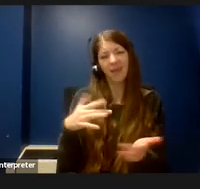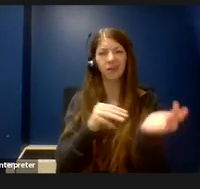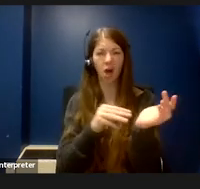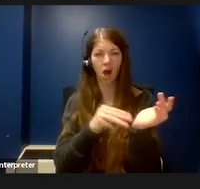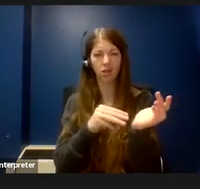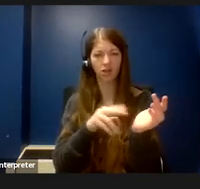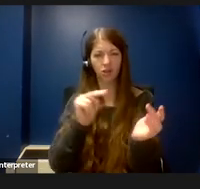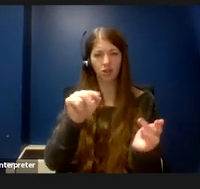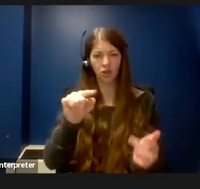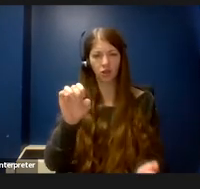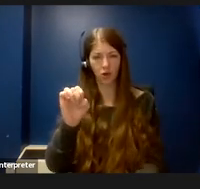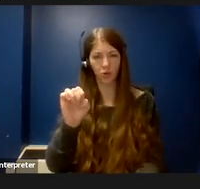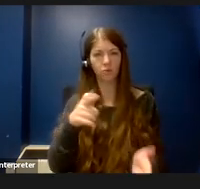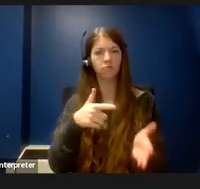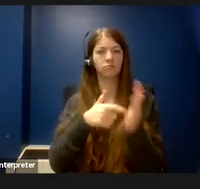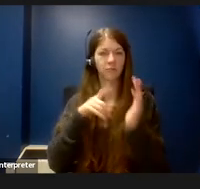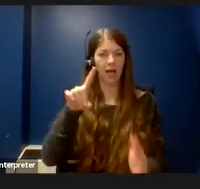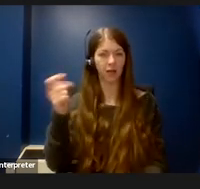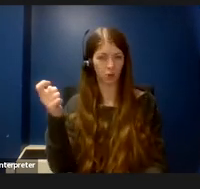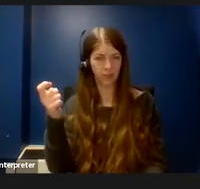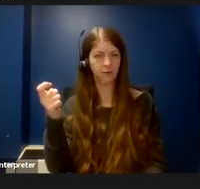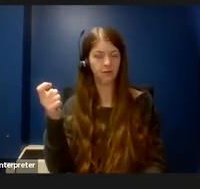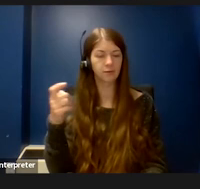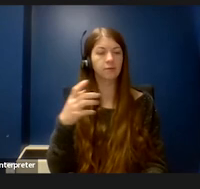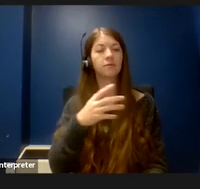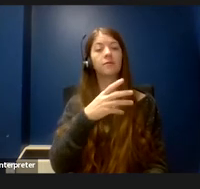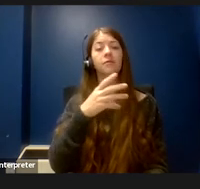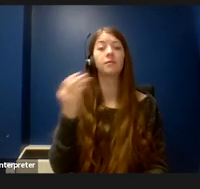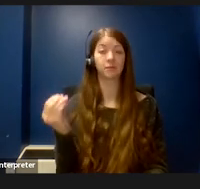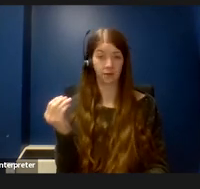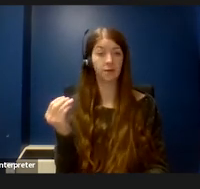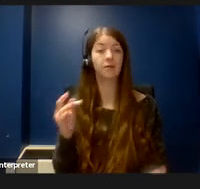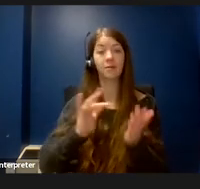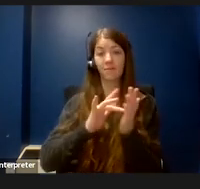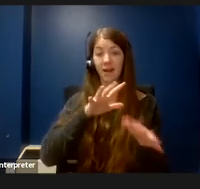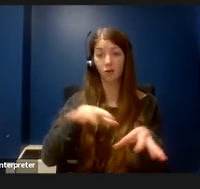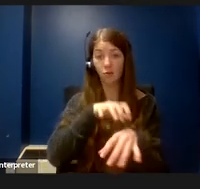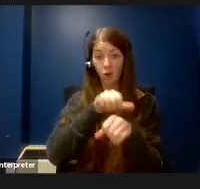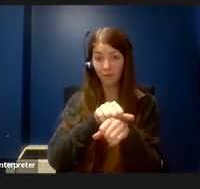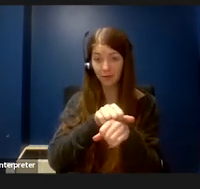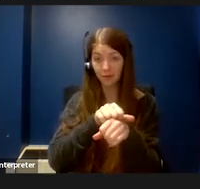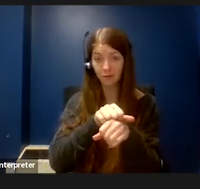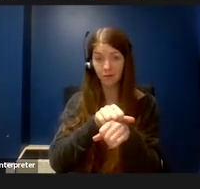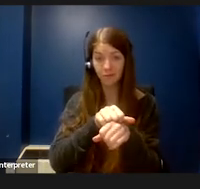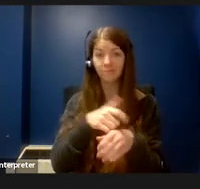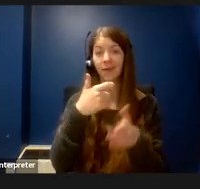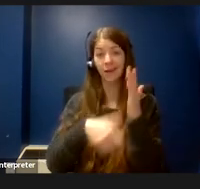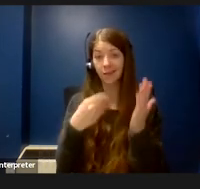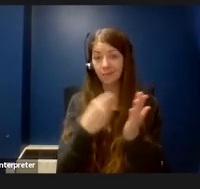that requires a diagnosis as well as a medical appointment that costs money and health insurance.